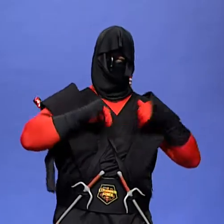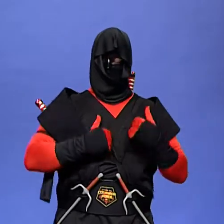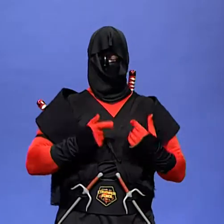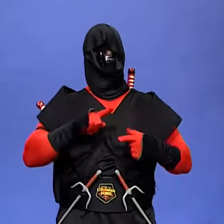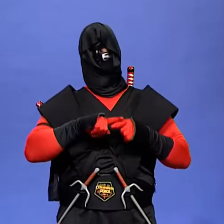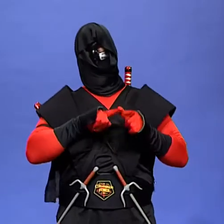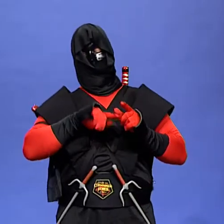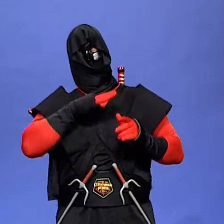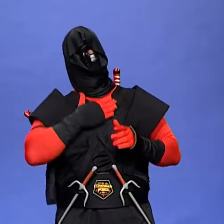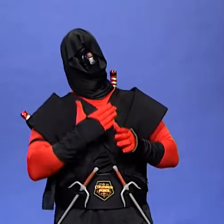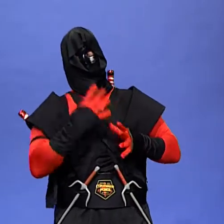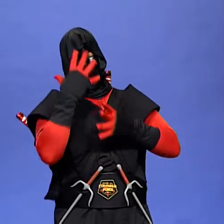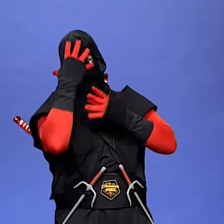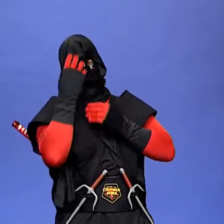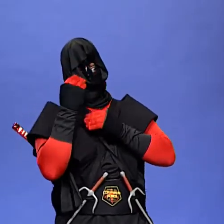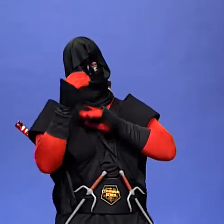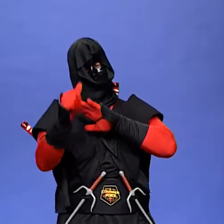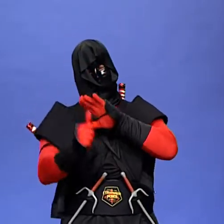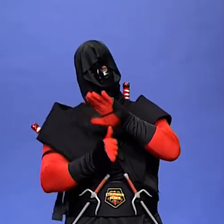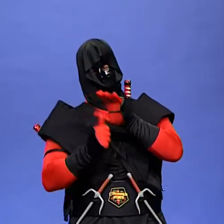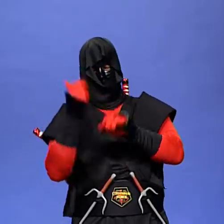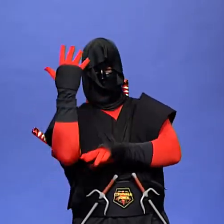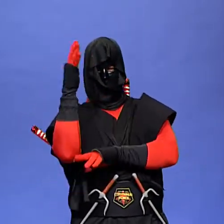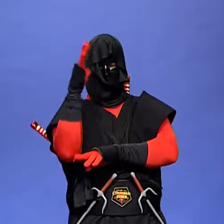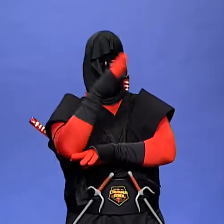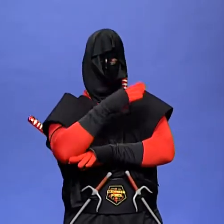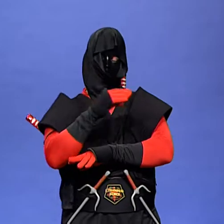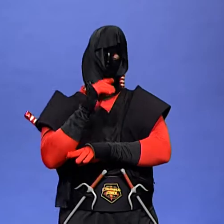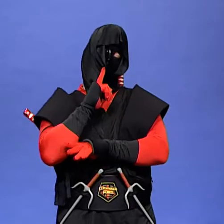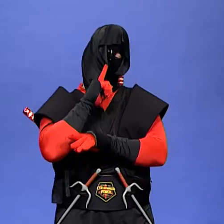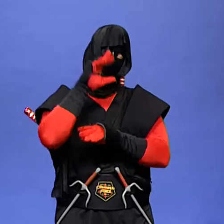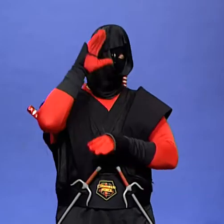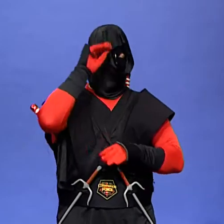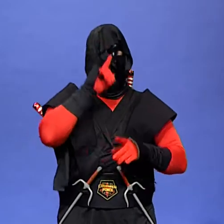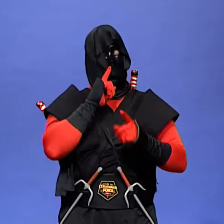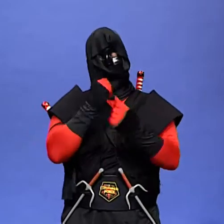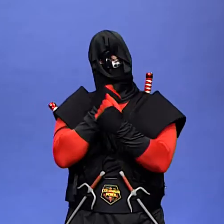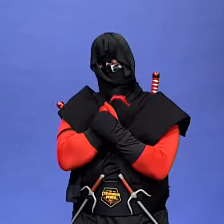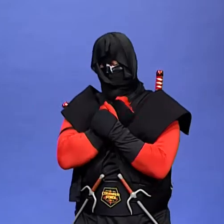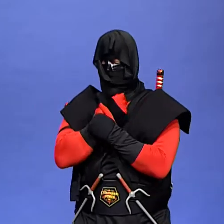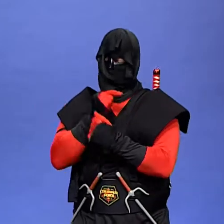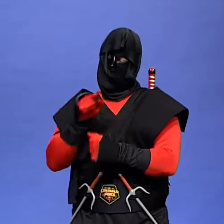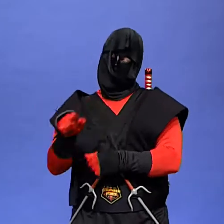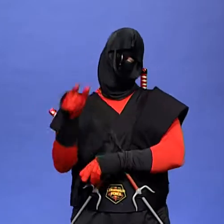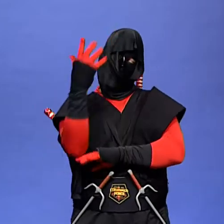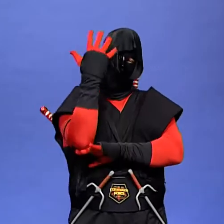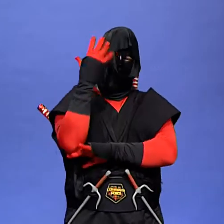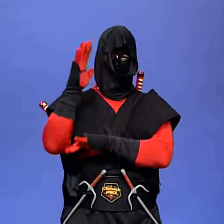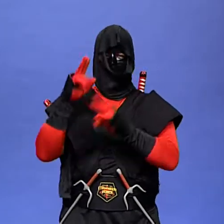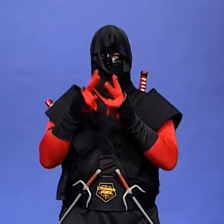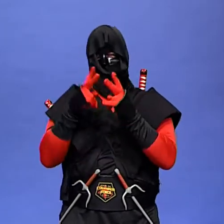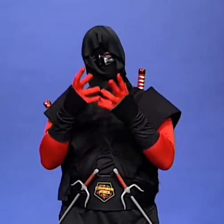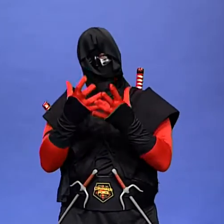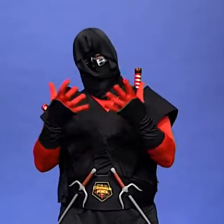and the boy loved the tree very much